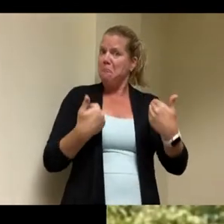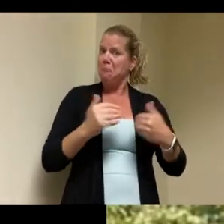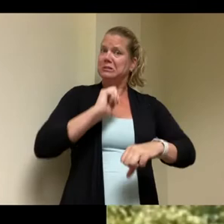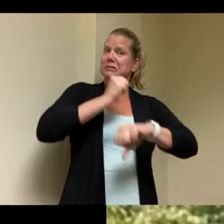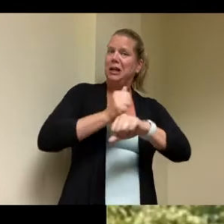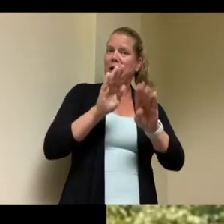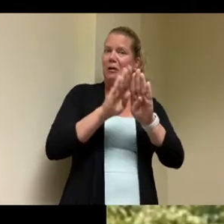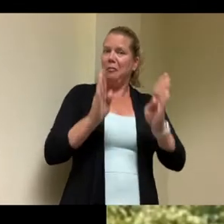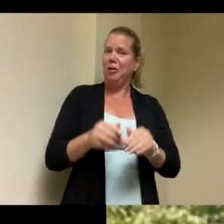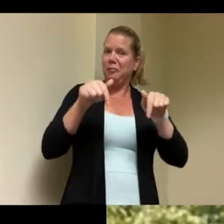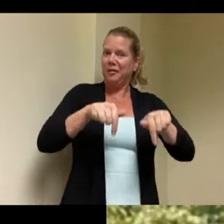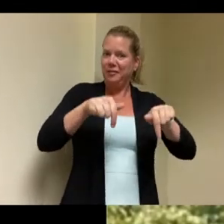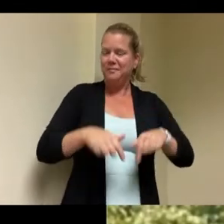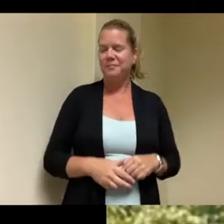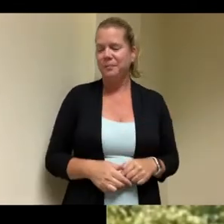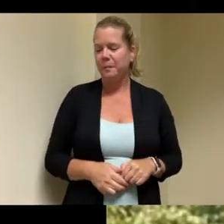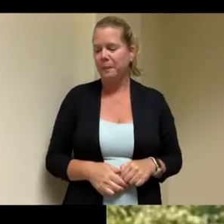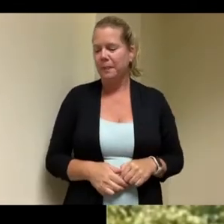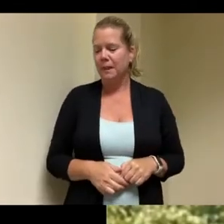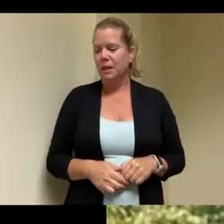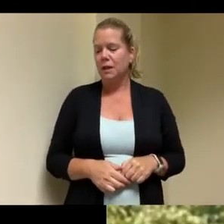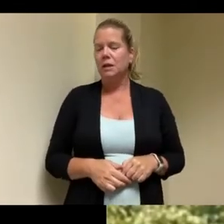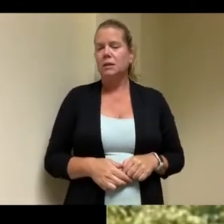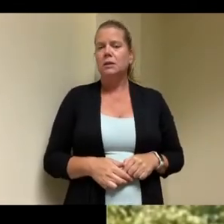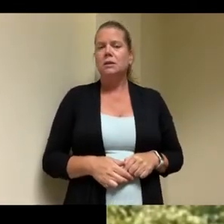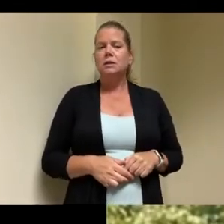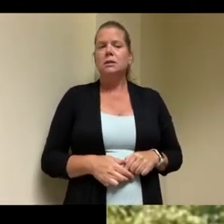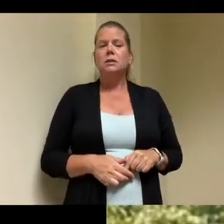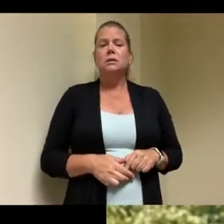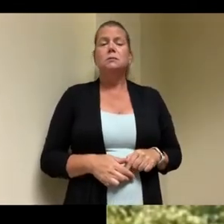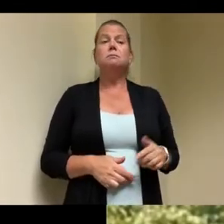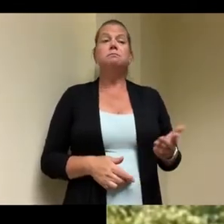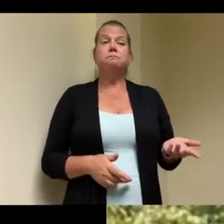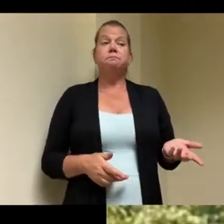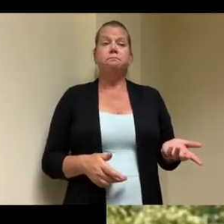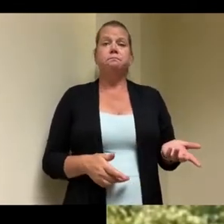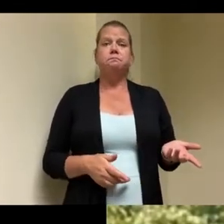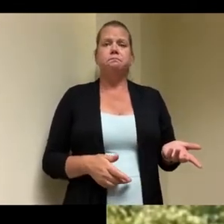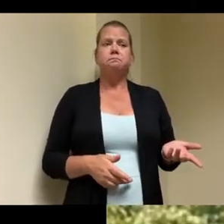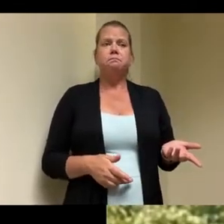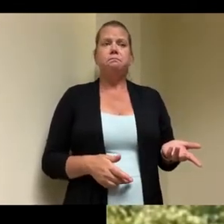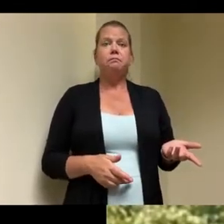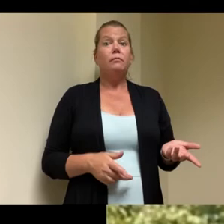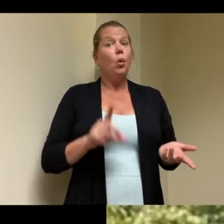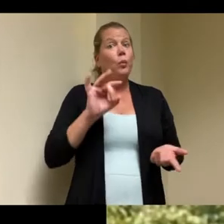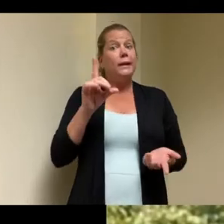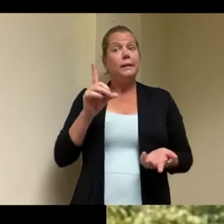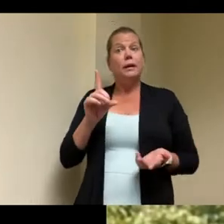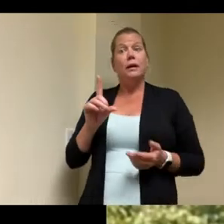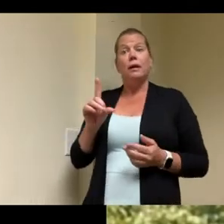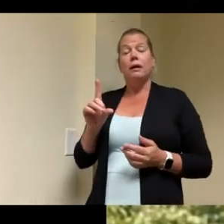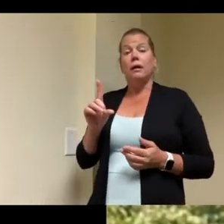be overstating but we went through a process of looking at other homes that jim has developed in other areas